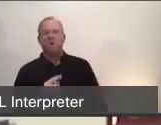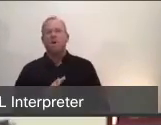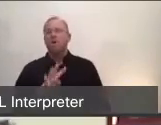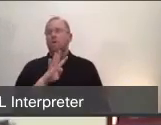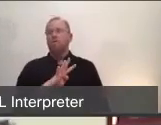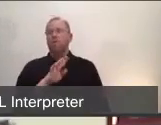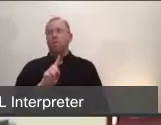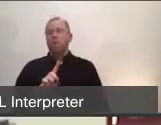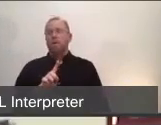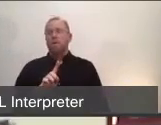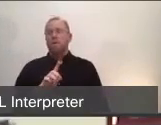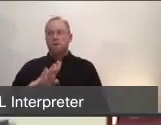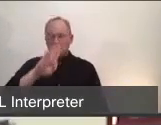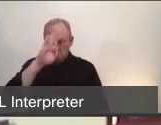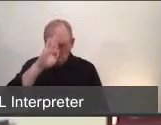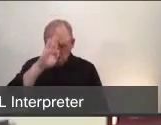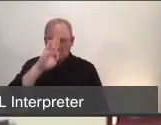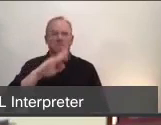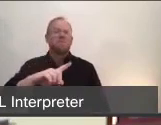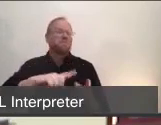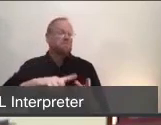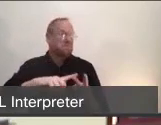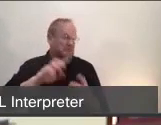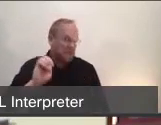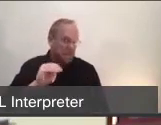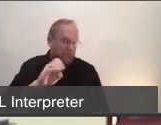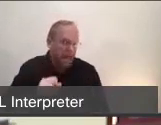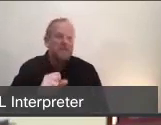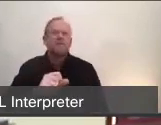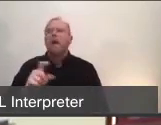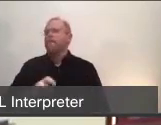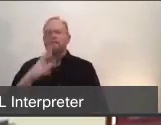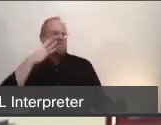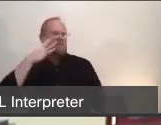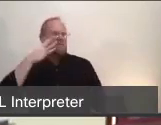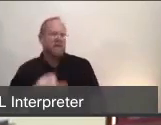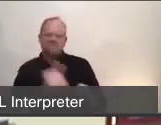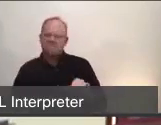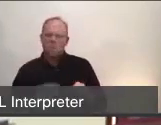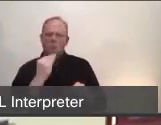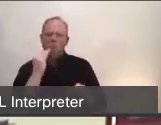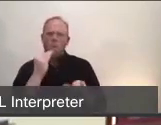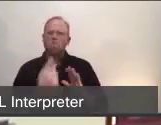first responders who have been quarantined. Actually as late as today we had two that were placed under quarantine